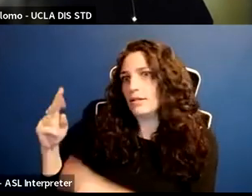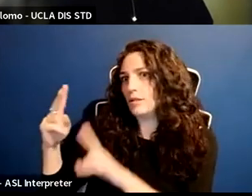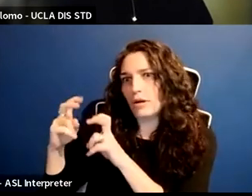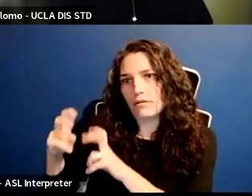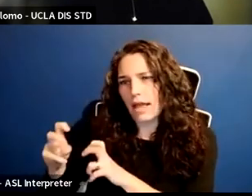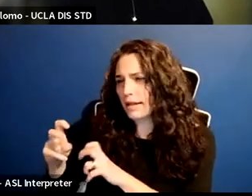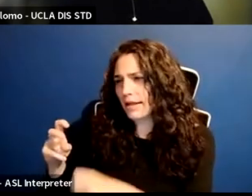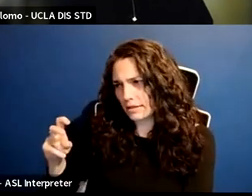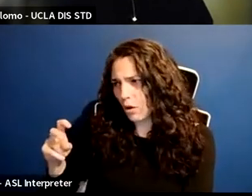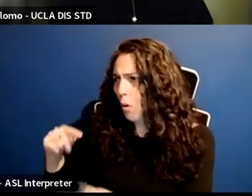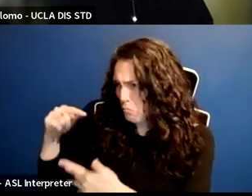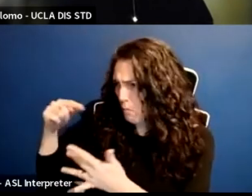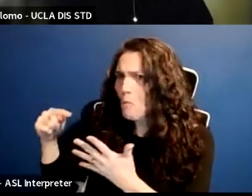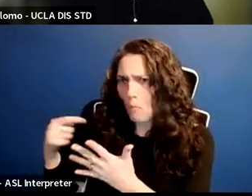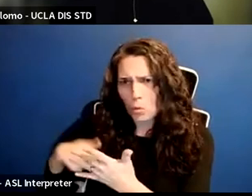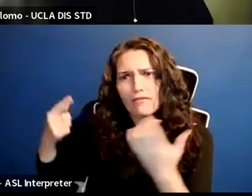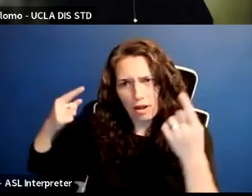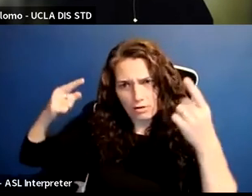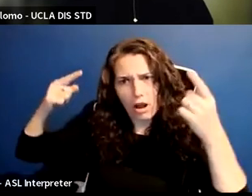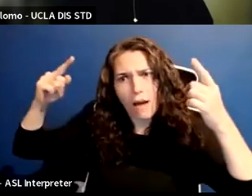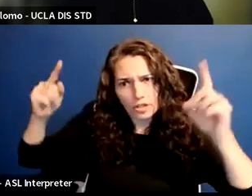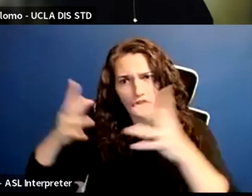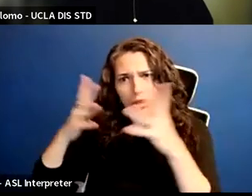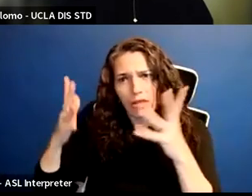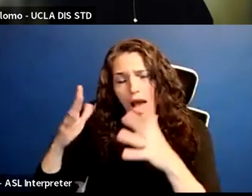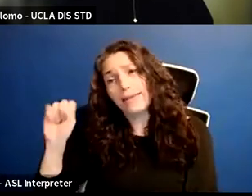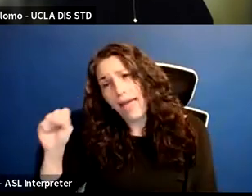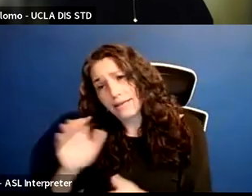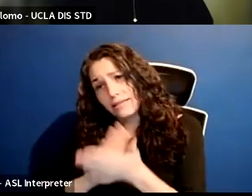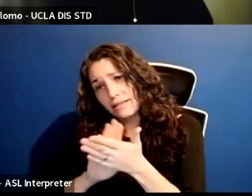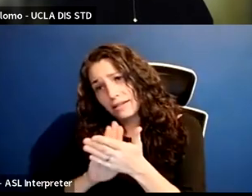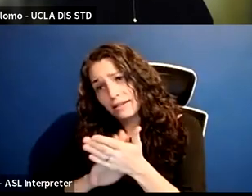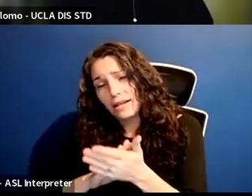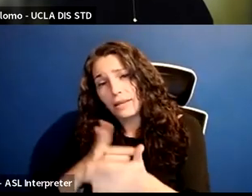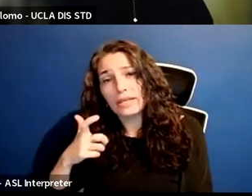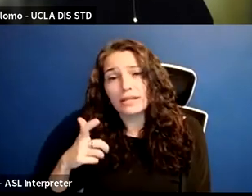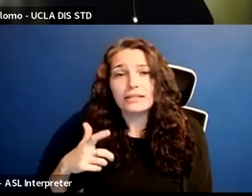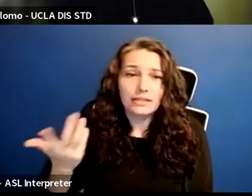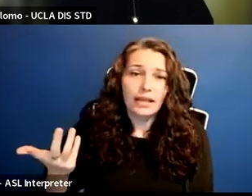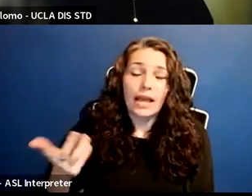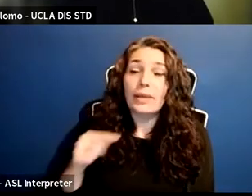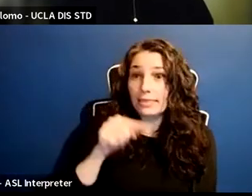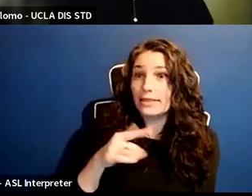because I think it goes without saying that this type of an event and the events that have gone on this week